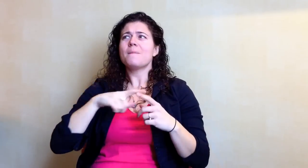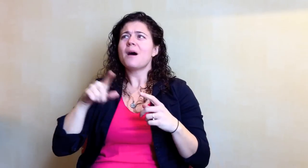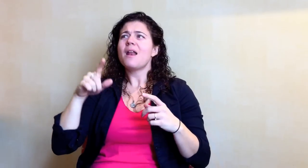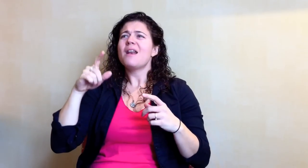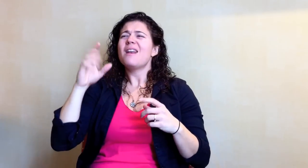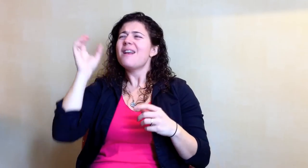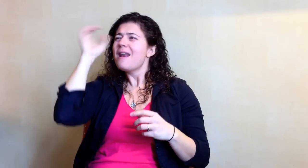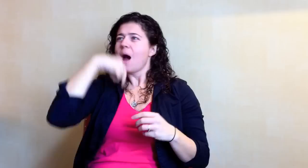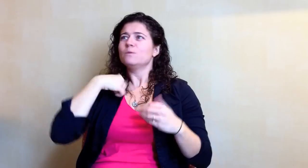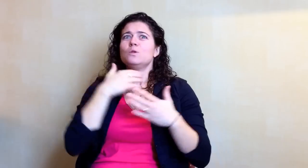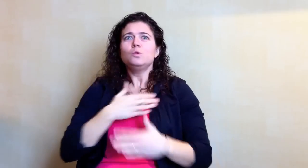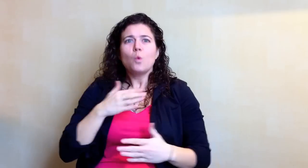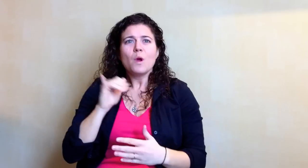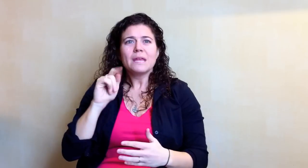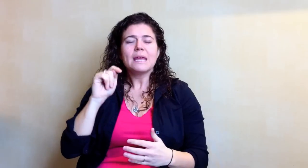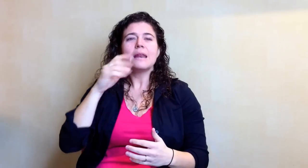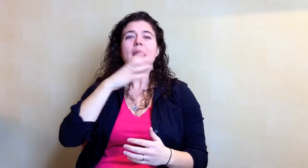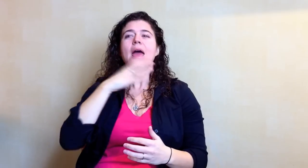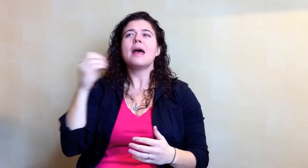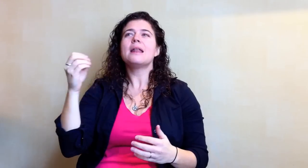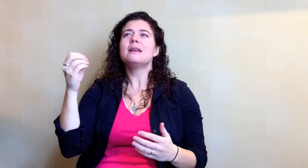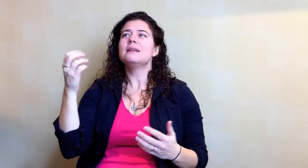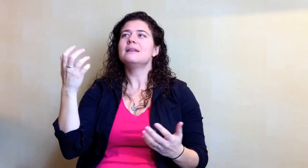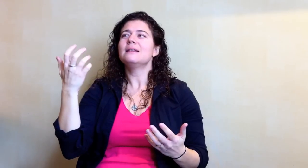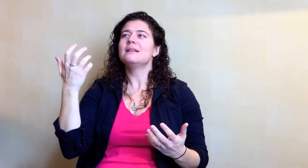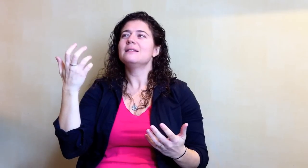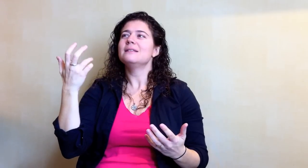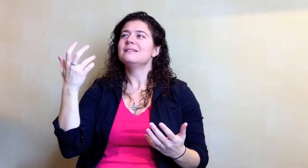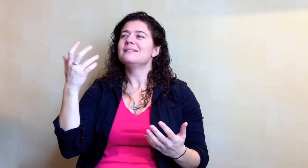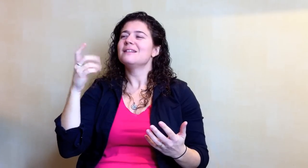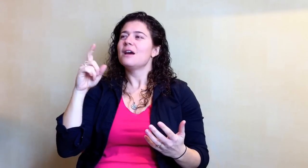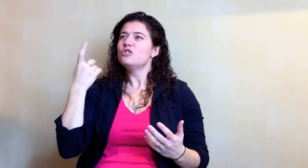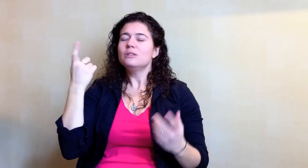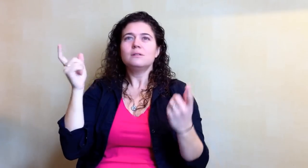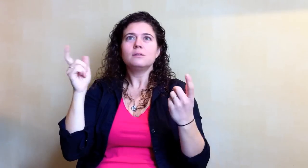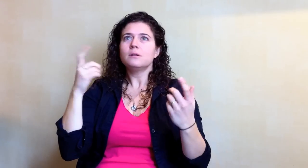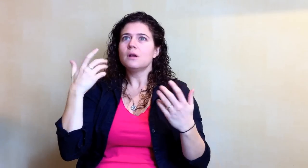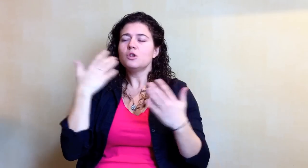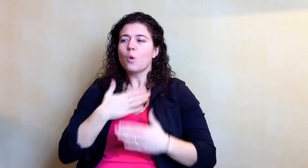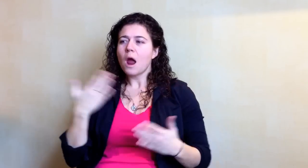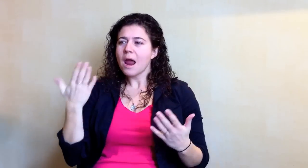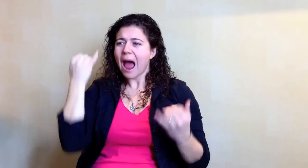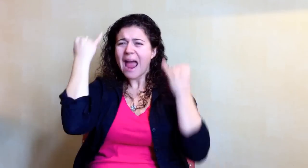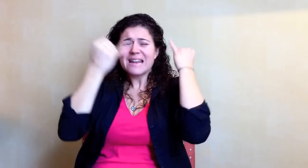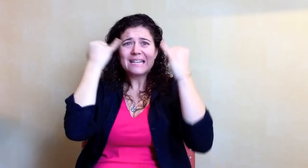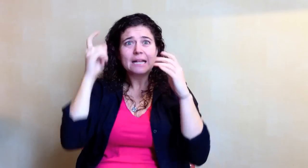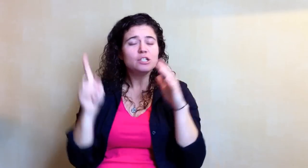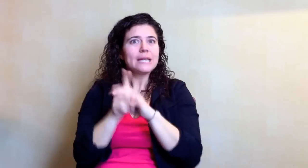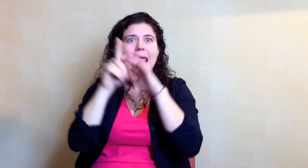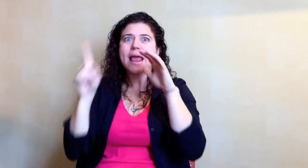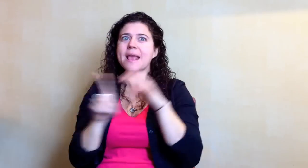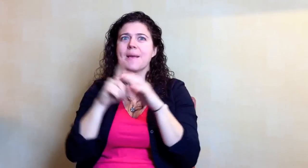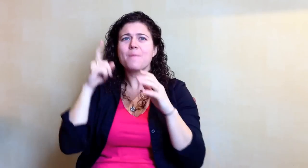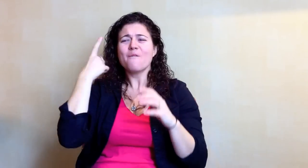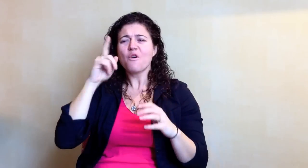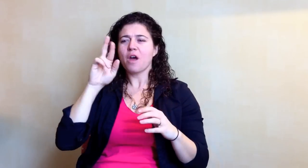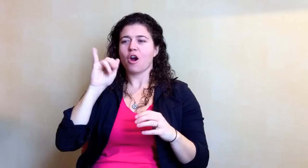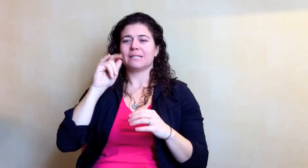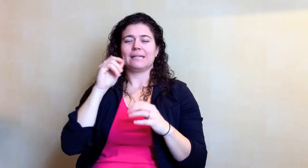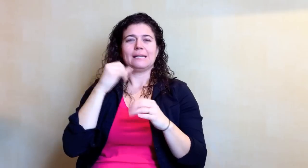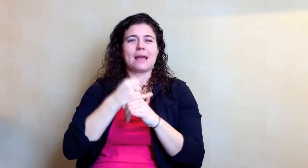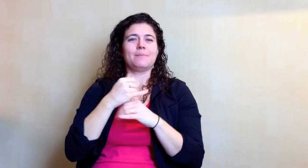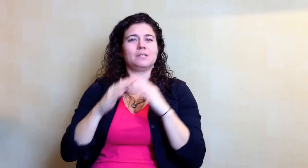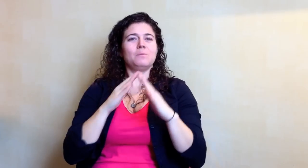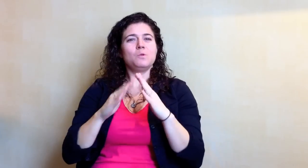but strangely I was enjoying it. I enjoyed the fact ideas just kept popping up for the RIT campus community,